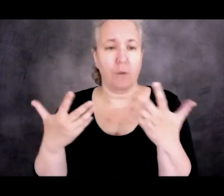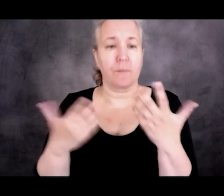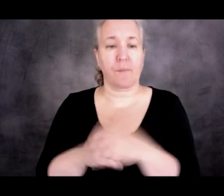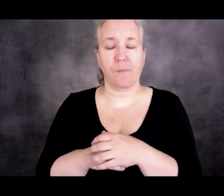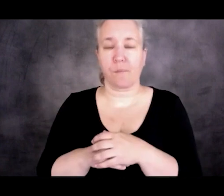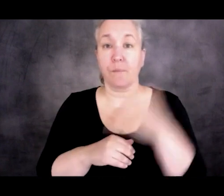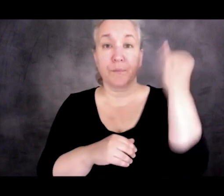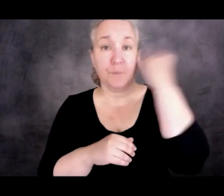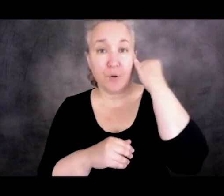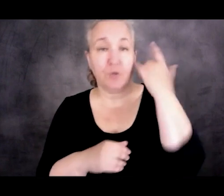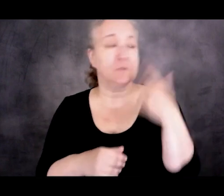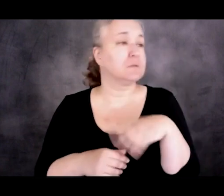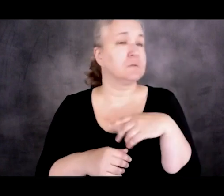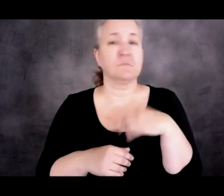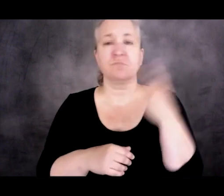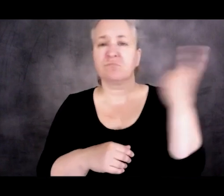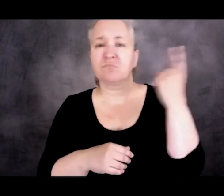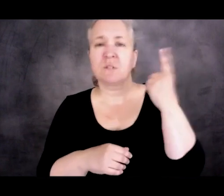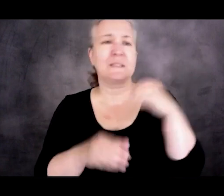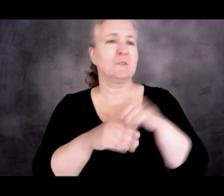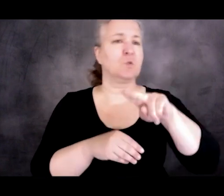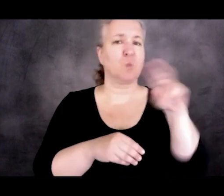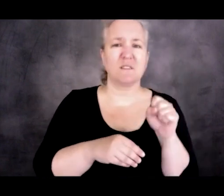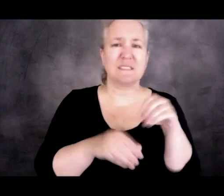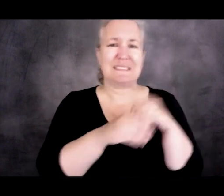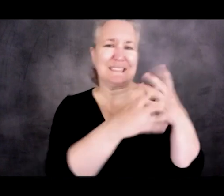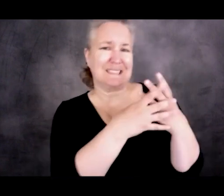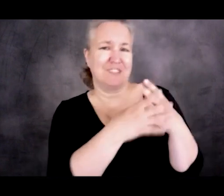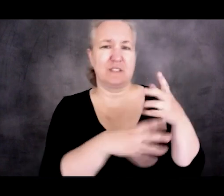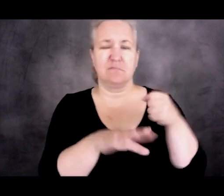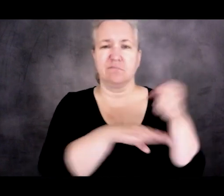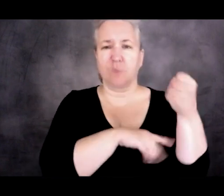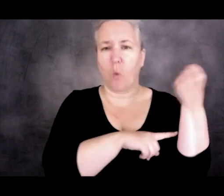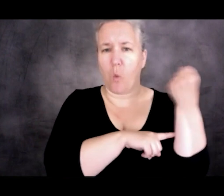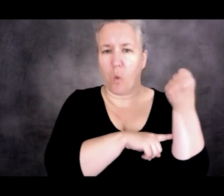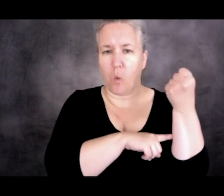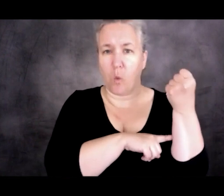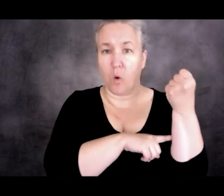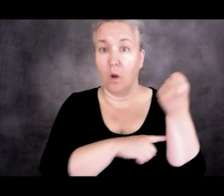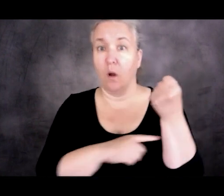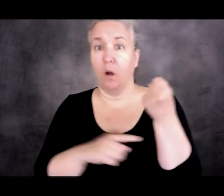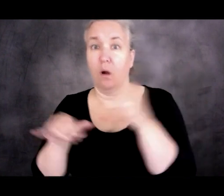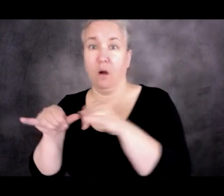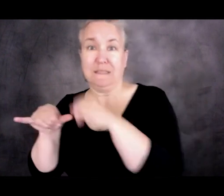say, from detention in the United States, how comparable are those to conditions in the border?